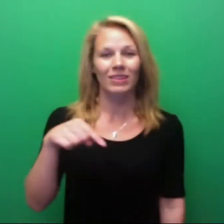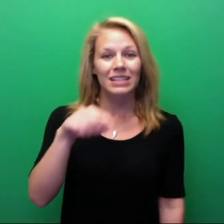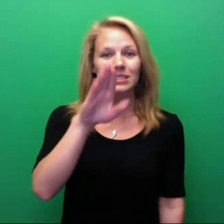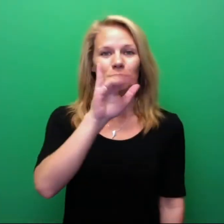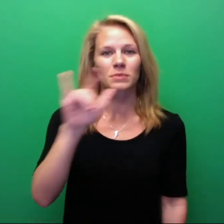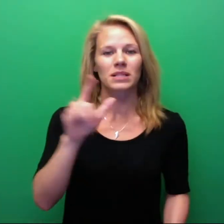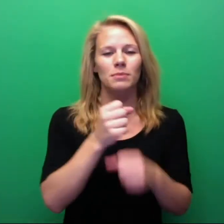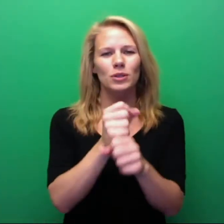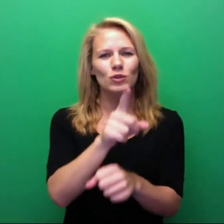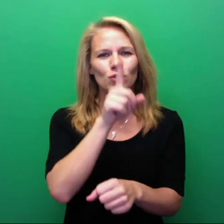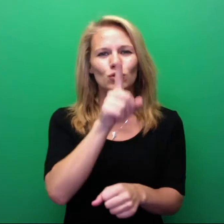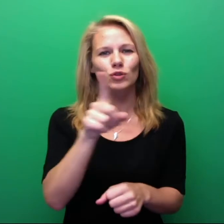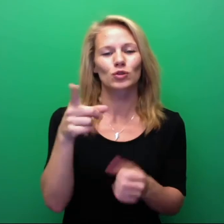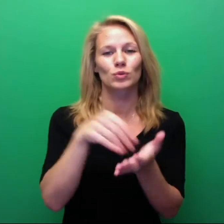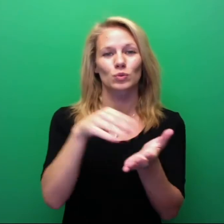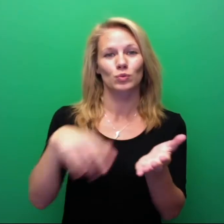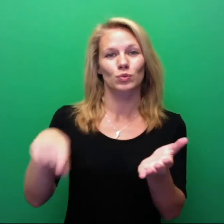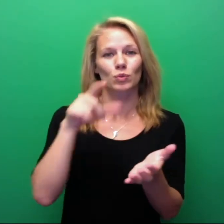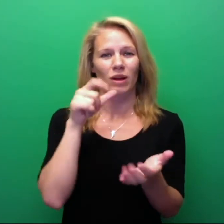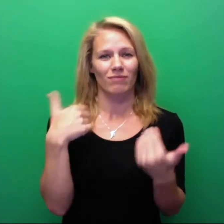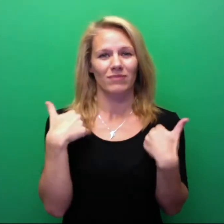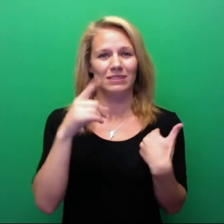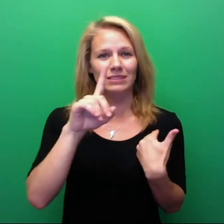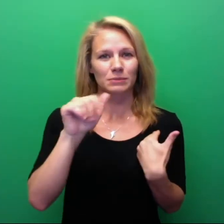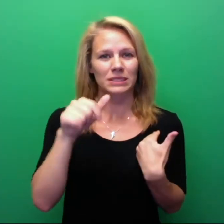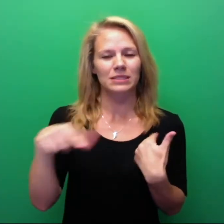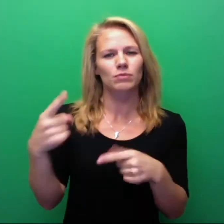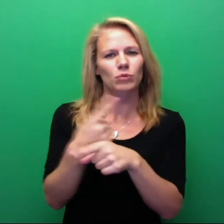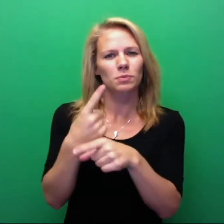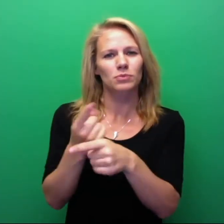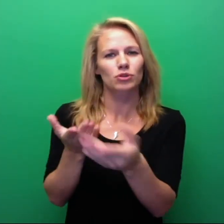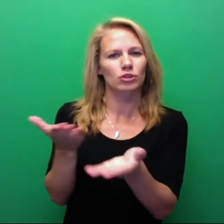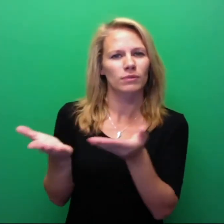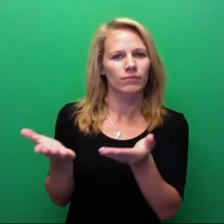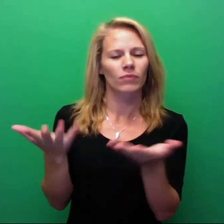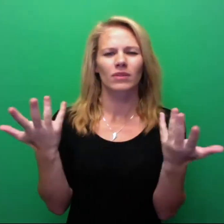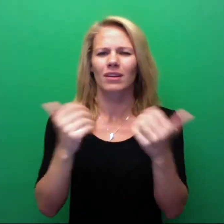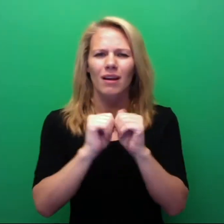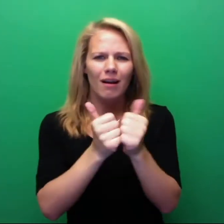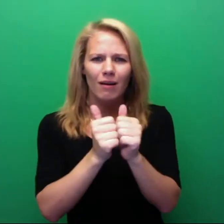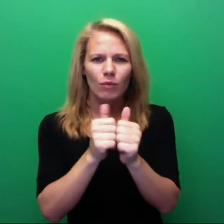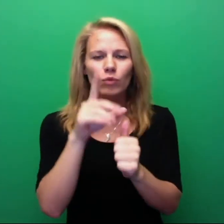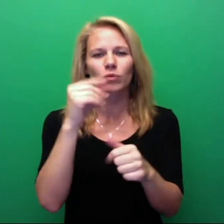Hanna: - This bill will make sure students with sensory disabilities are properly counted and served, by doing